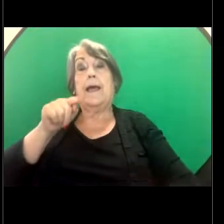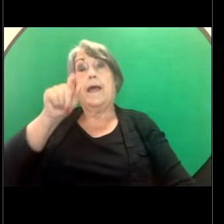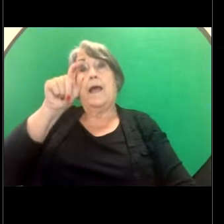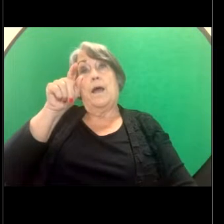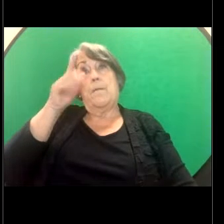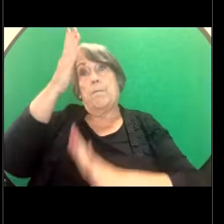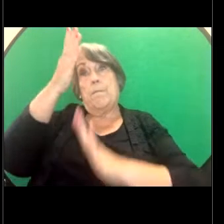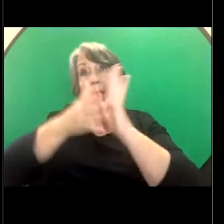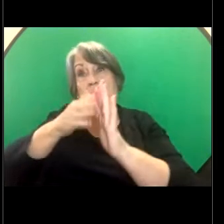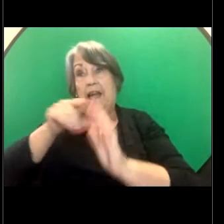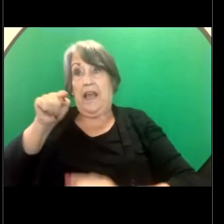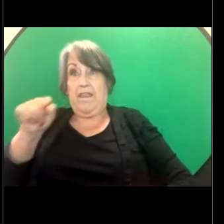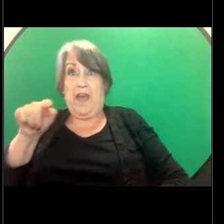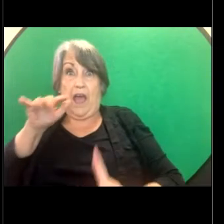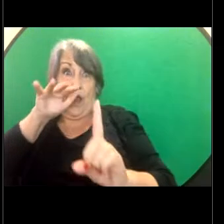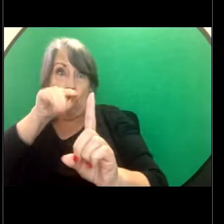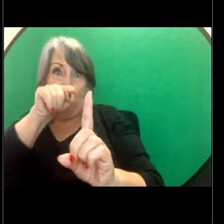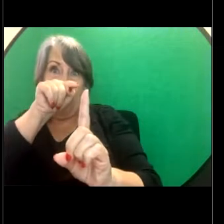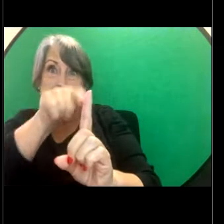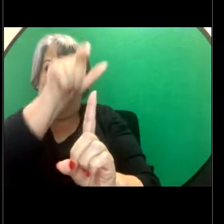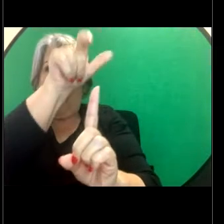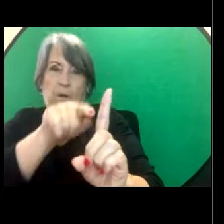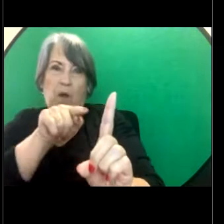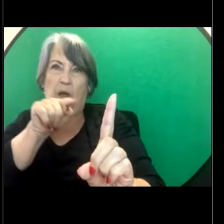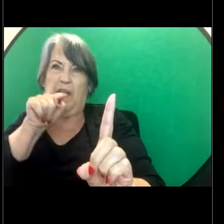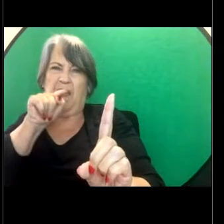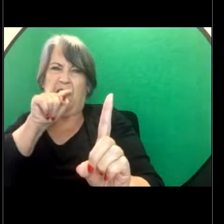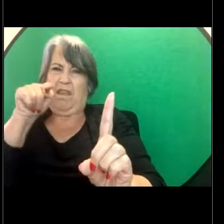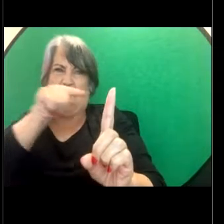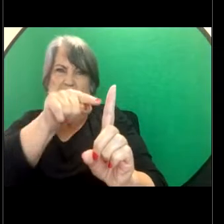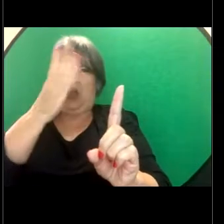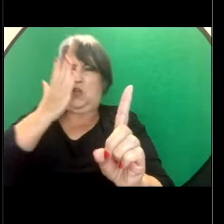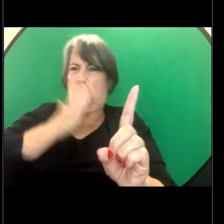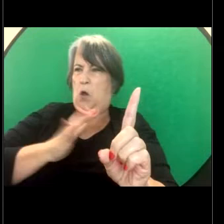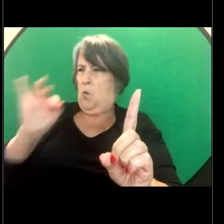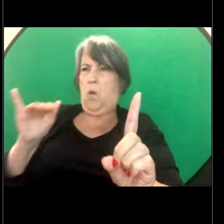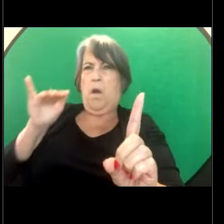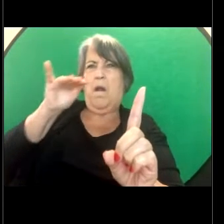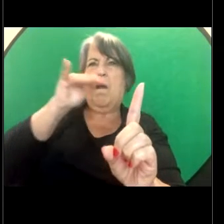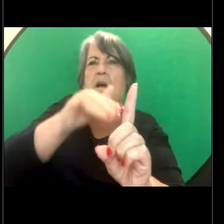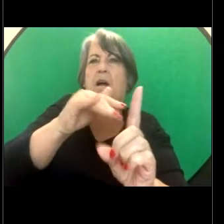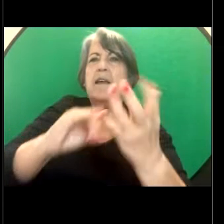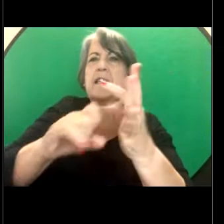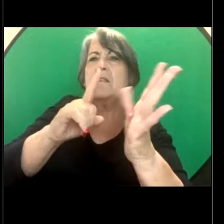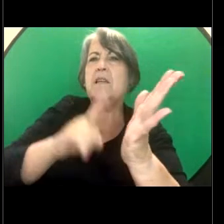another person if they make an unwelcome sexual advance, make an unwelcome request for sexual